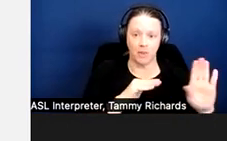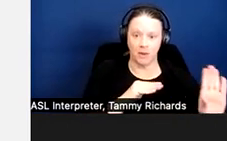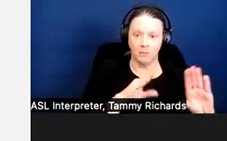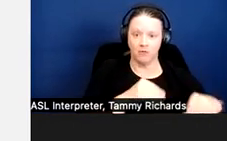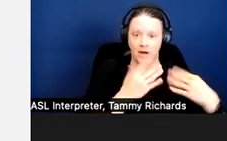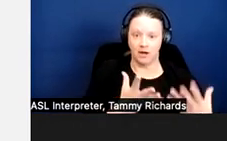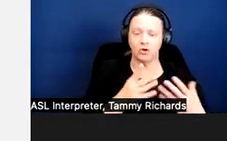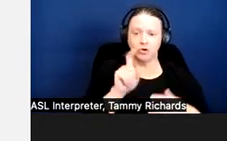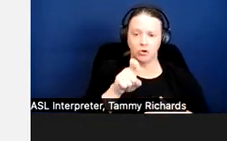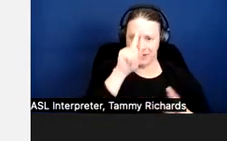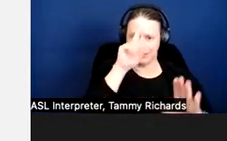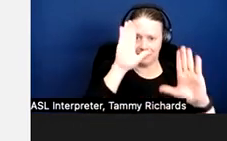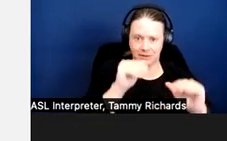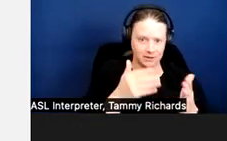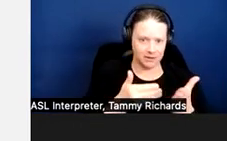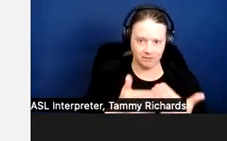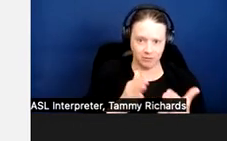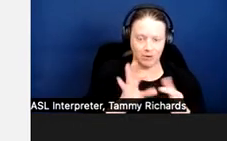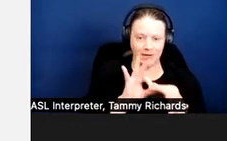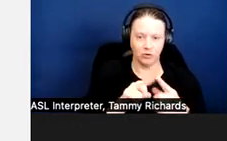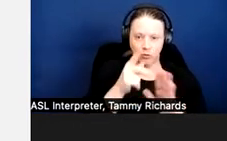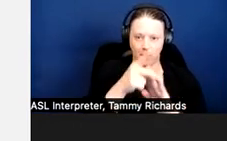even with regard to policy changes.